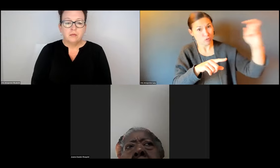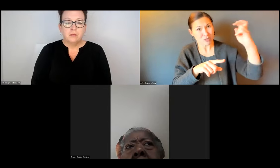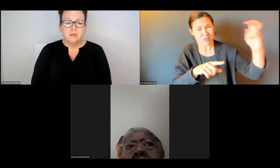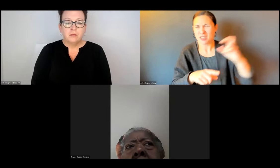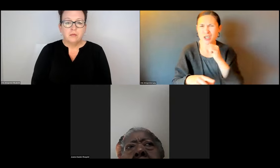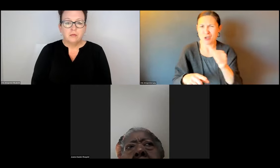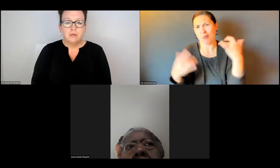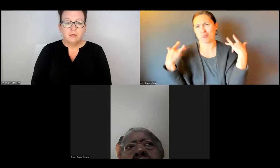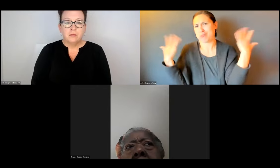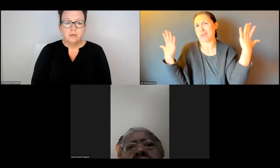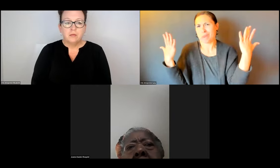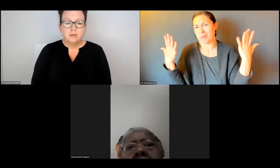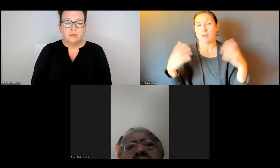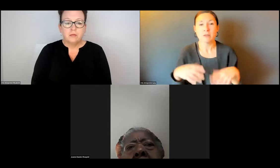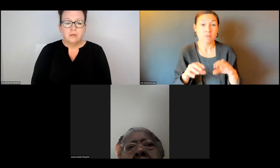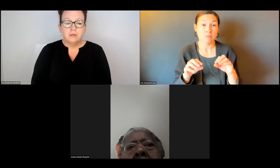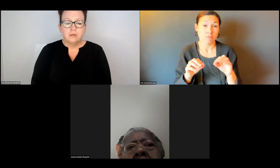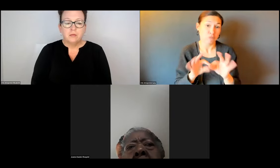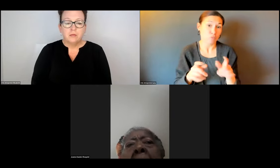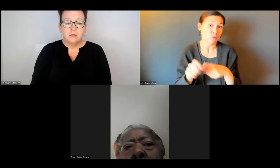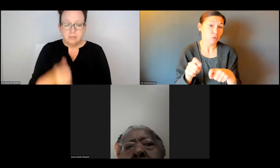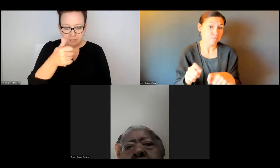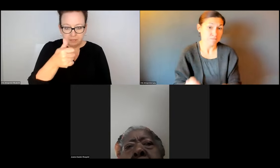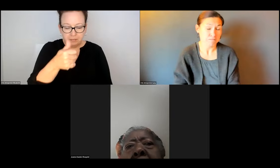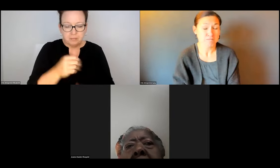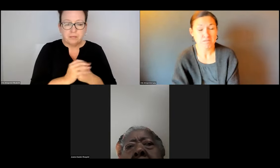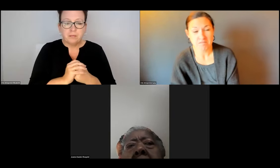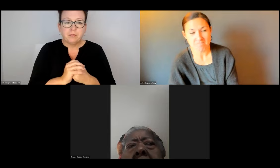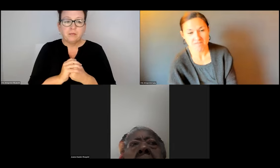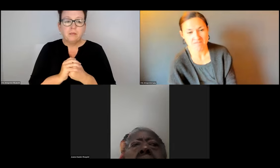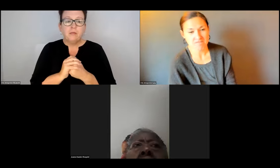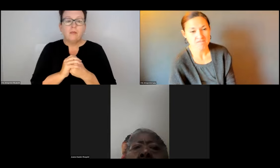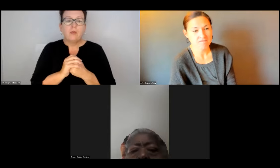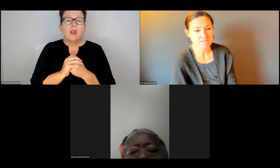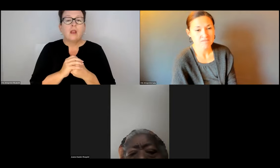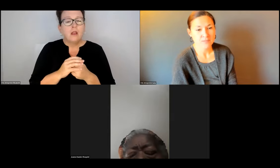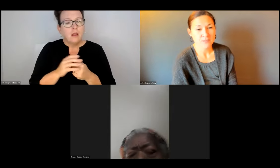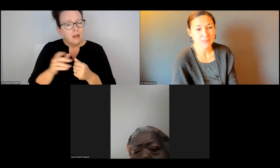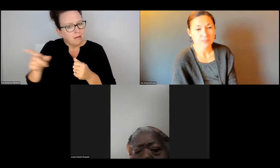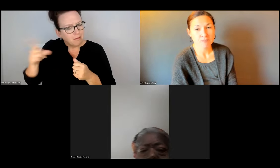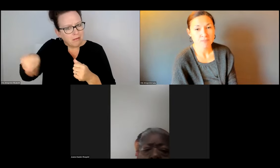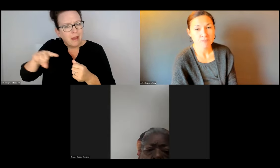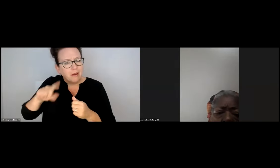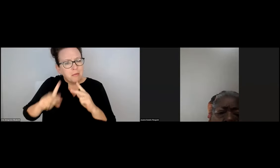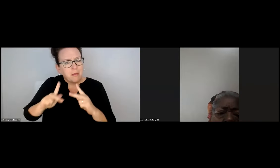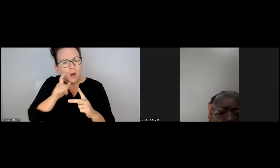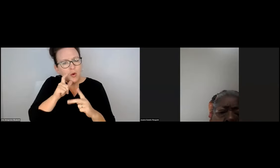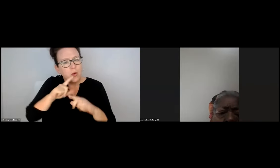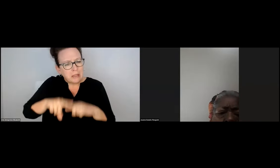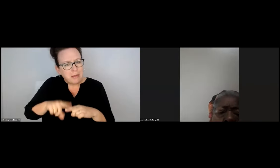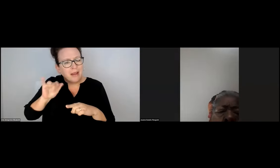SO, DON'T GET IT TWISTED. THEY ARE THE ONES WHO ARE